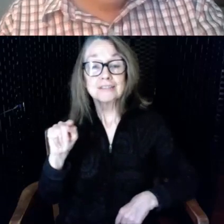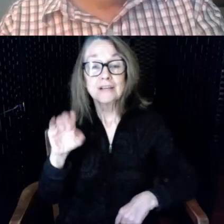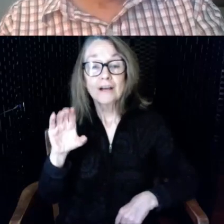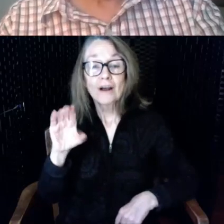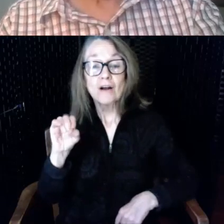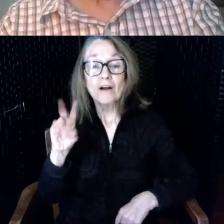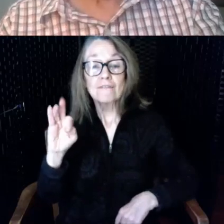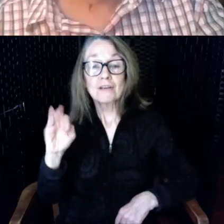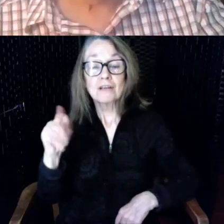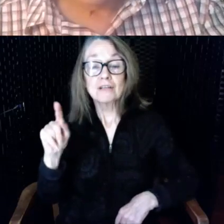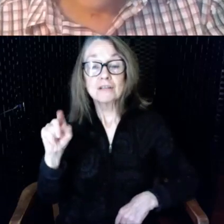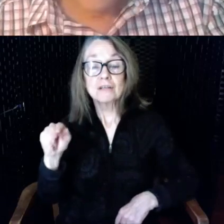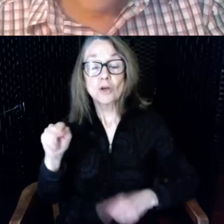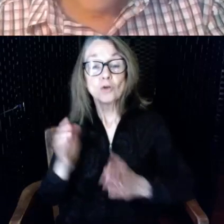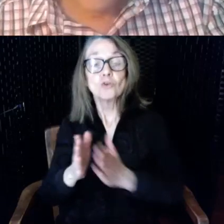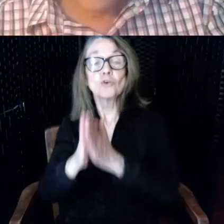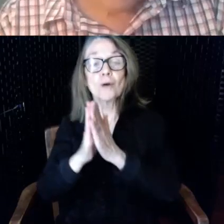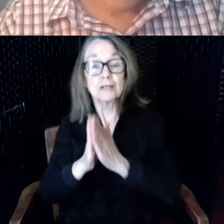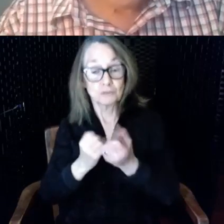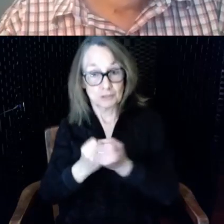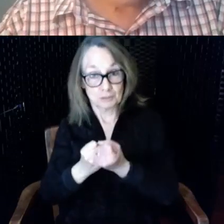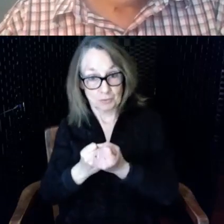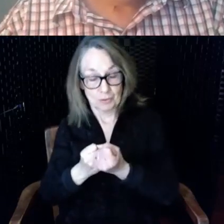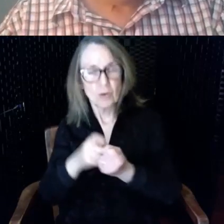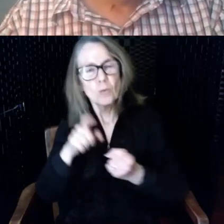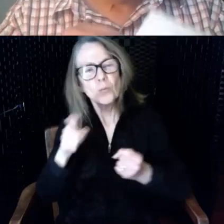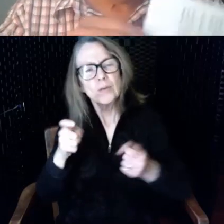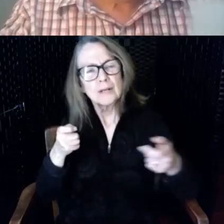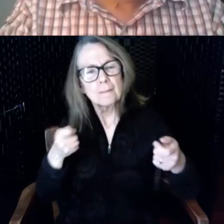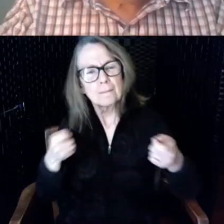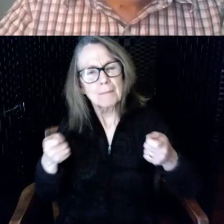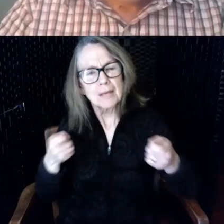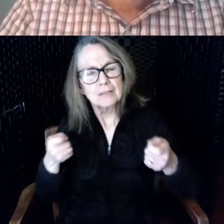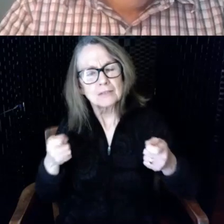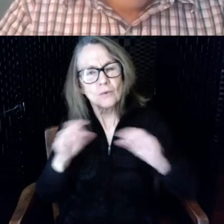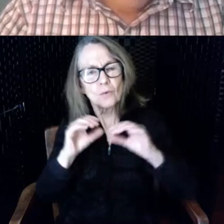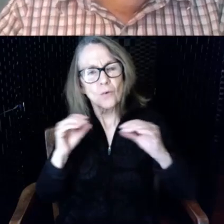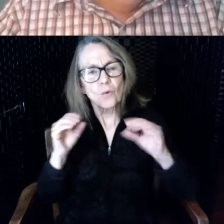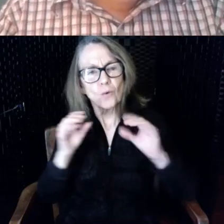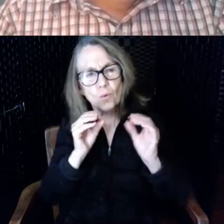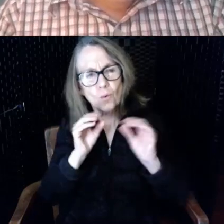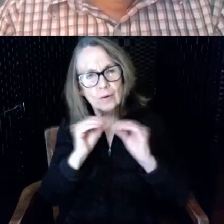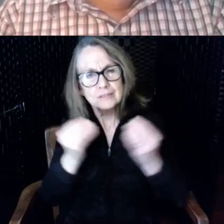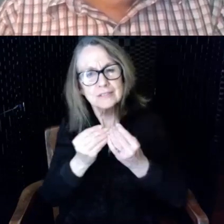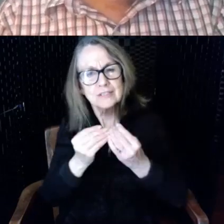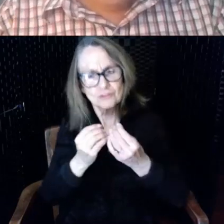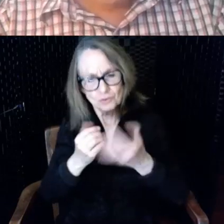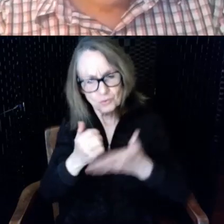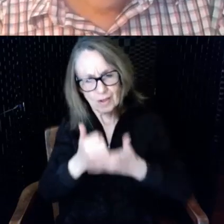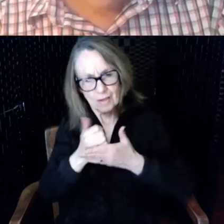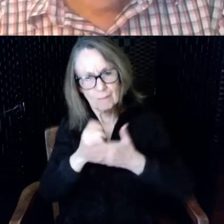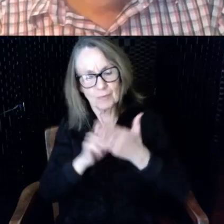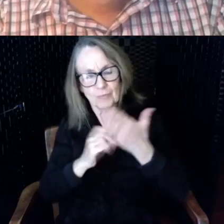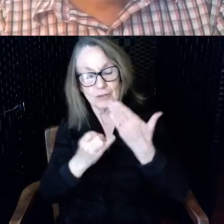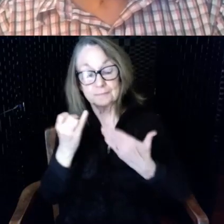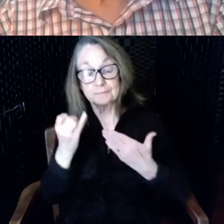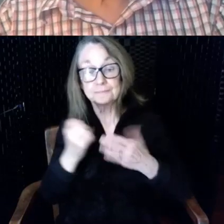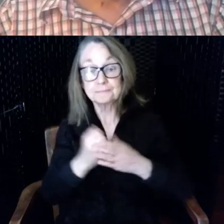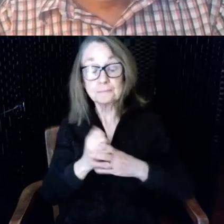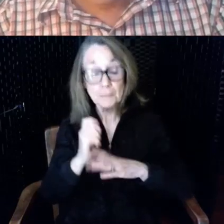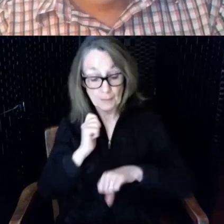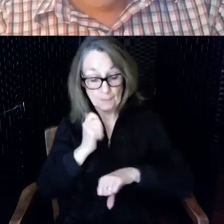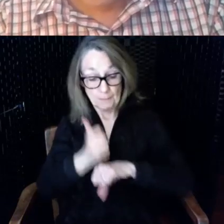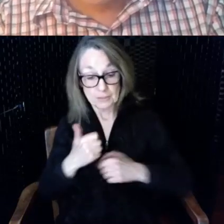organization for this project based upon the livable homes modification grant we